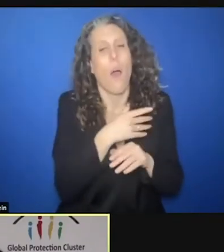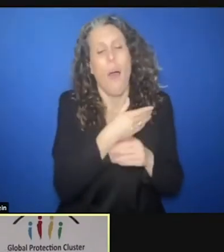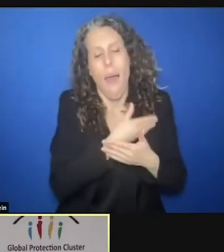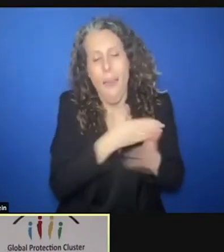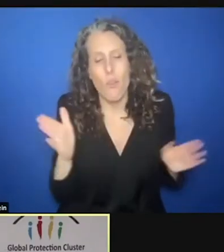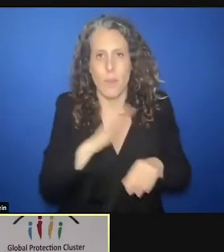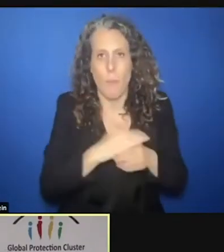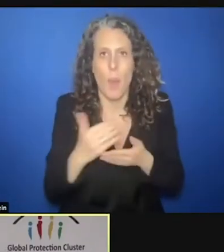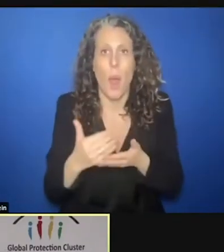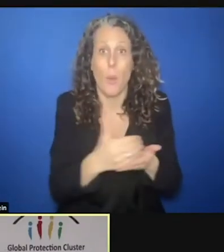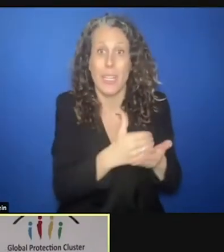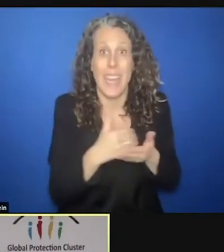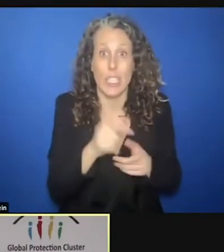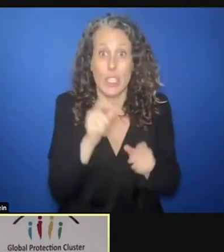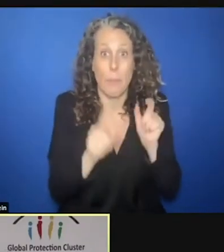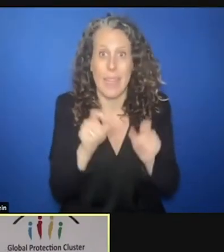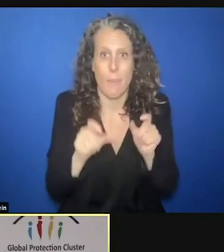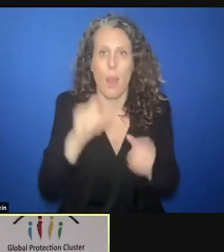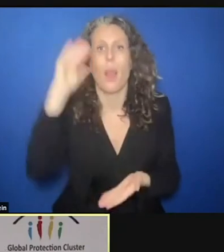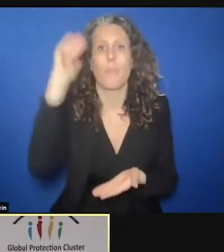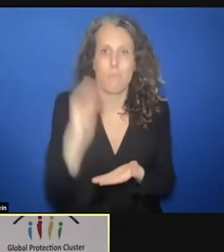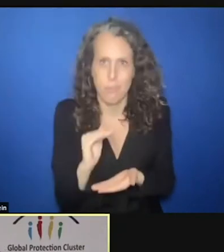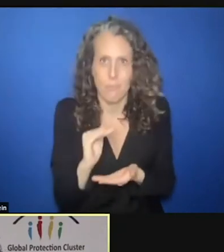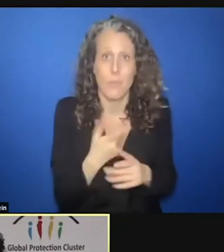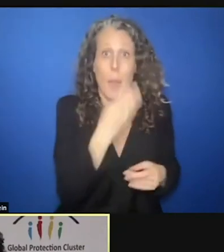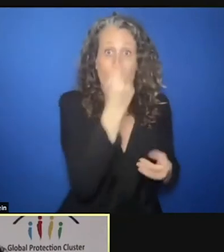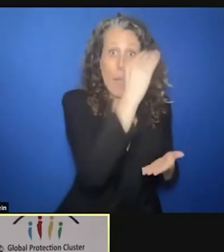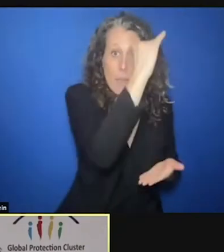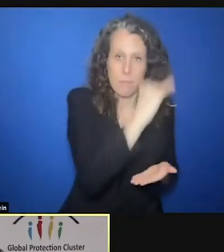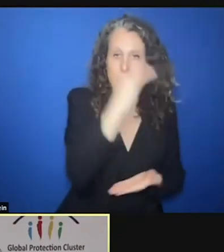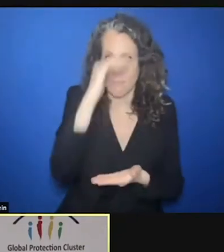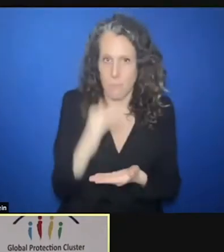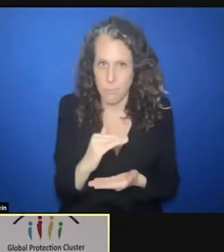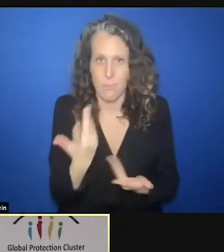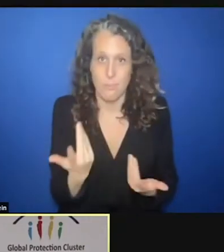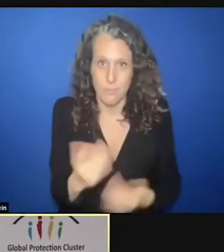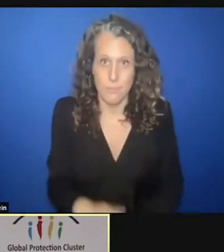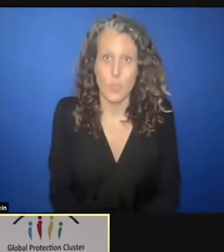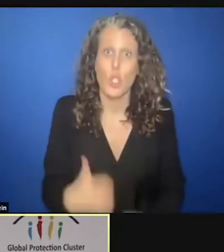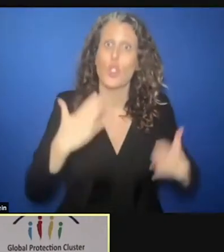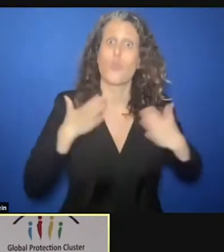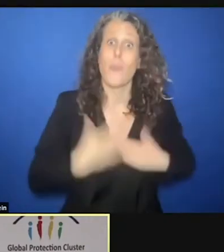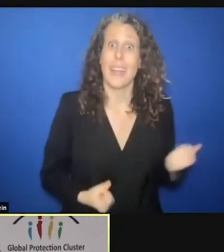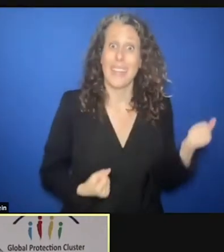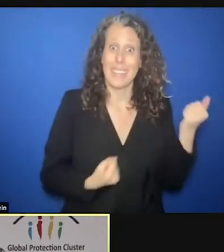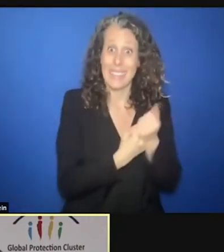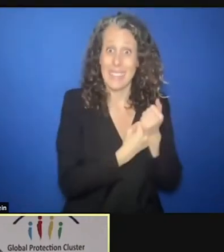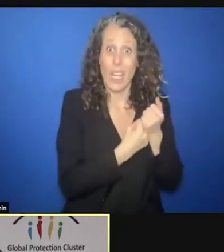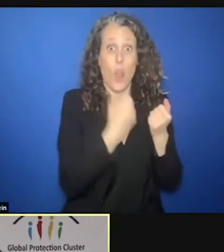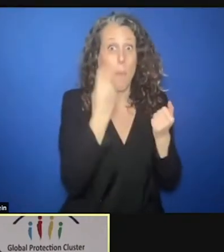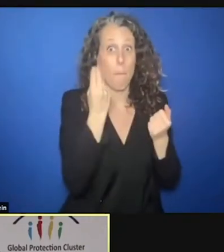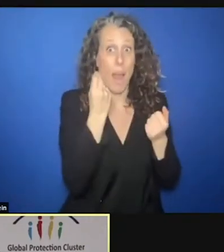And in a reversed way, when humanitarian sectors are well resourced, then